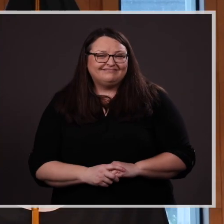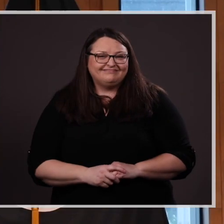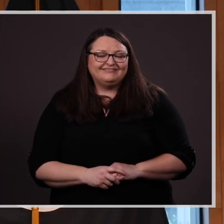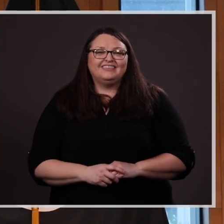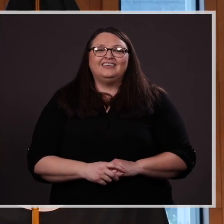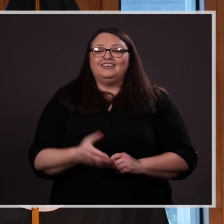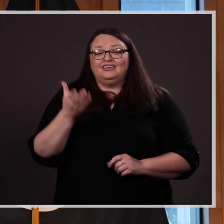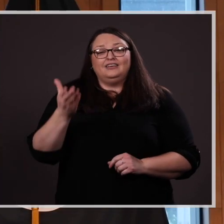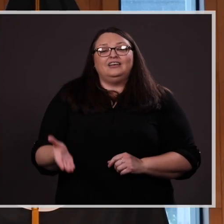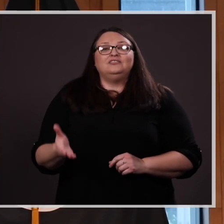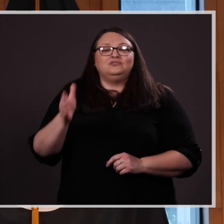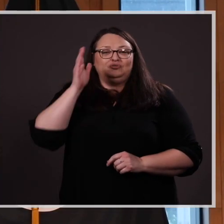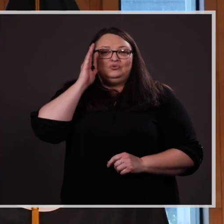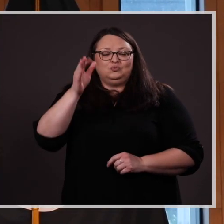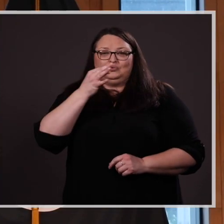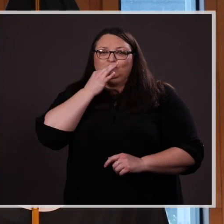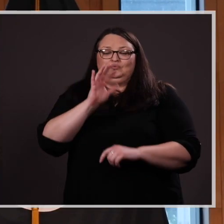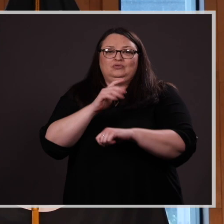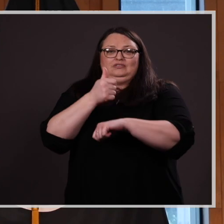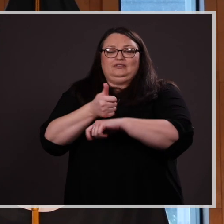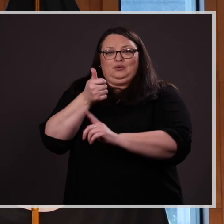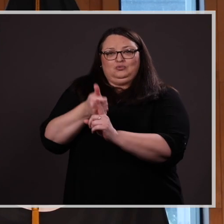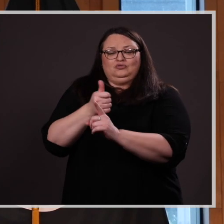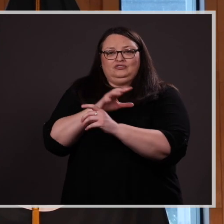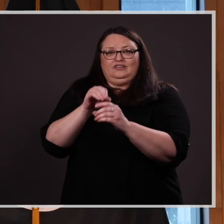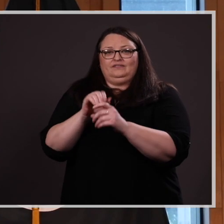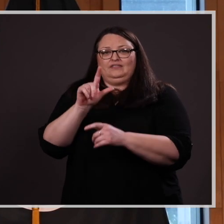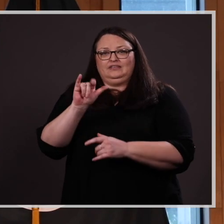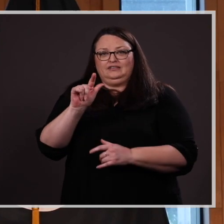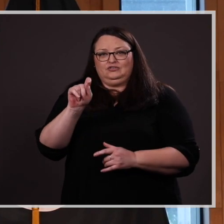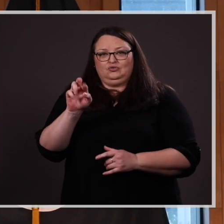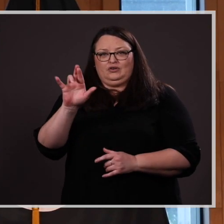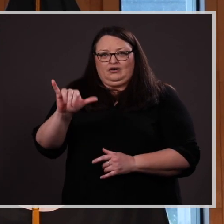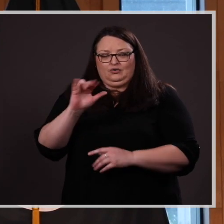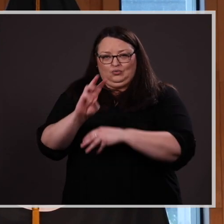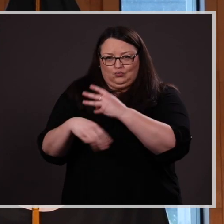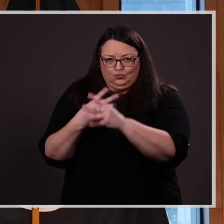Bridget is well on her way to establishing herself in the literary world. She has publications